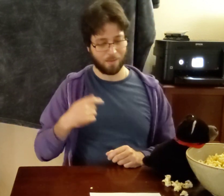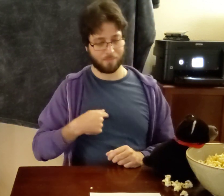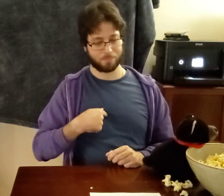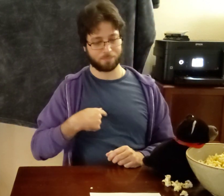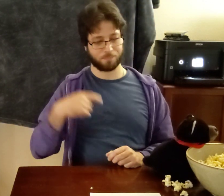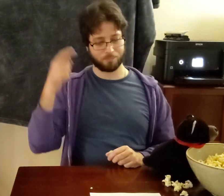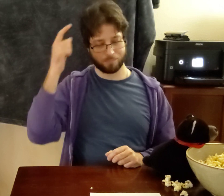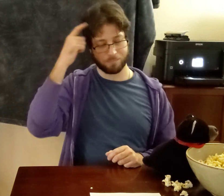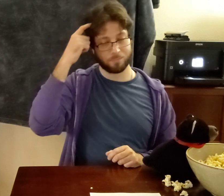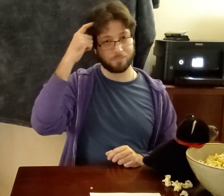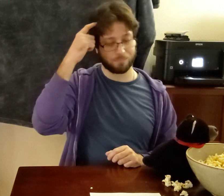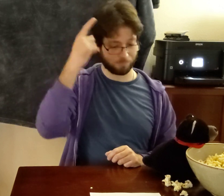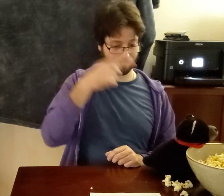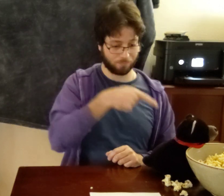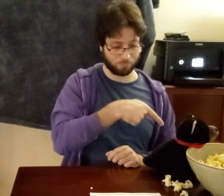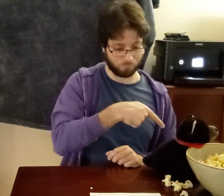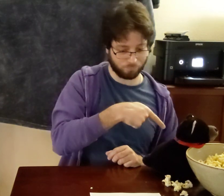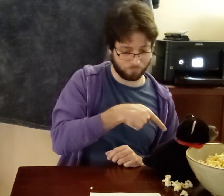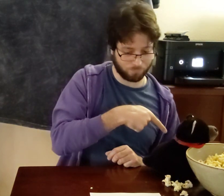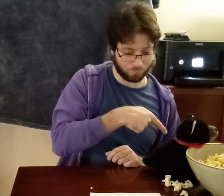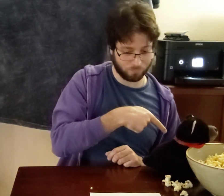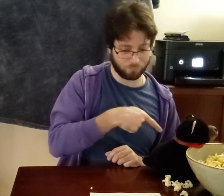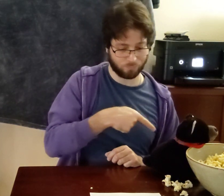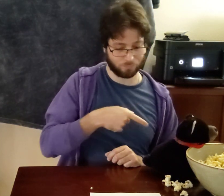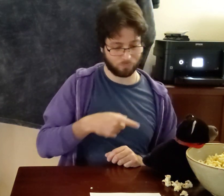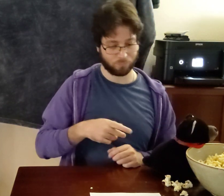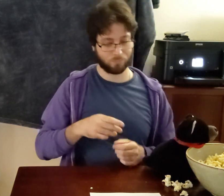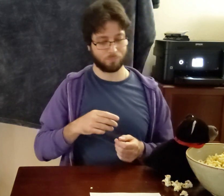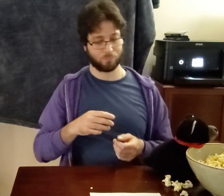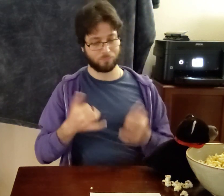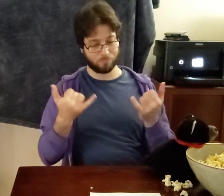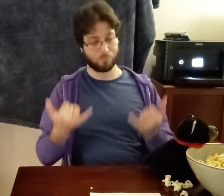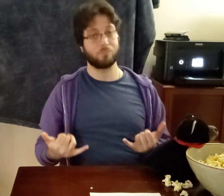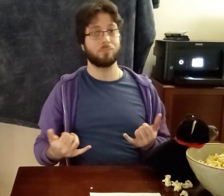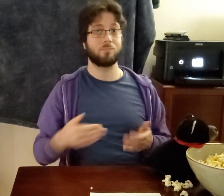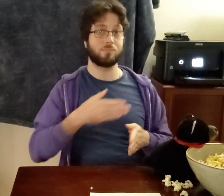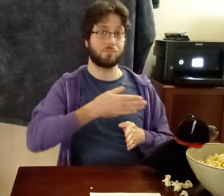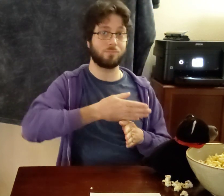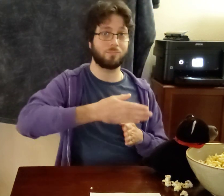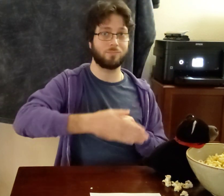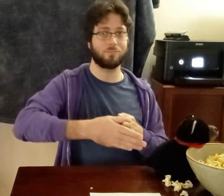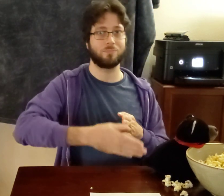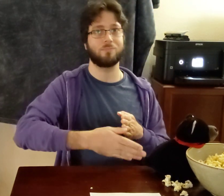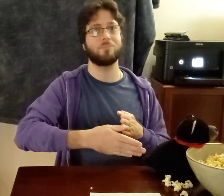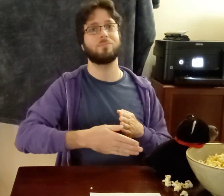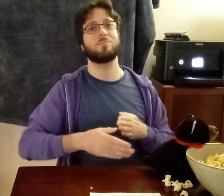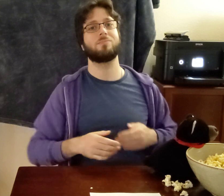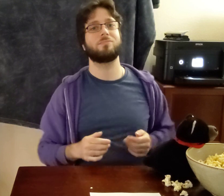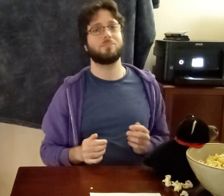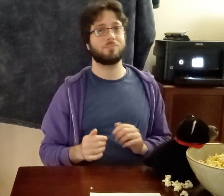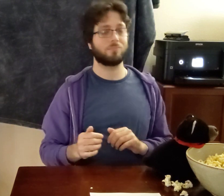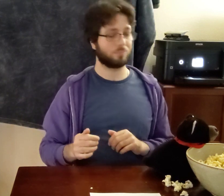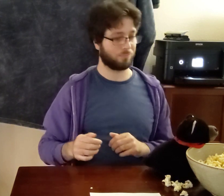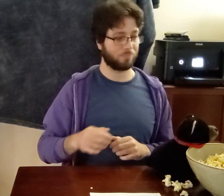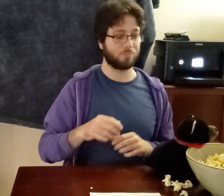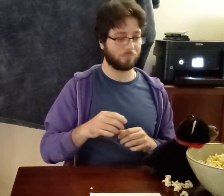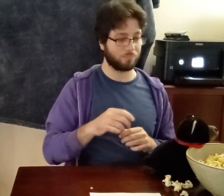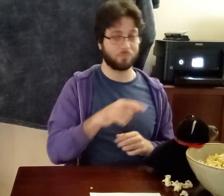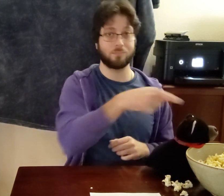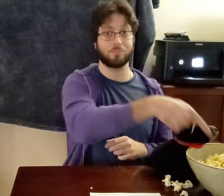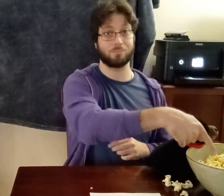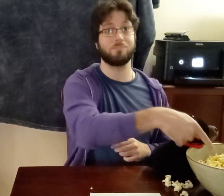I THINK IX-bearaldo NOW END IX-popcorn